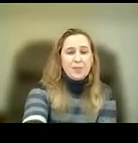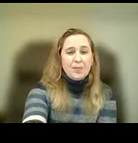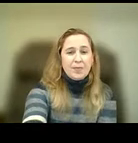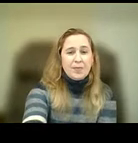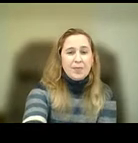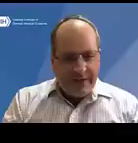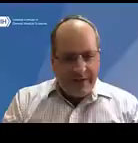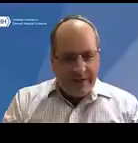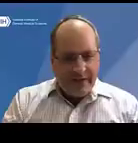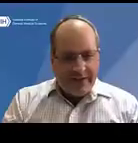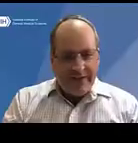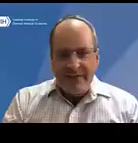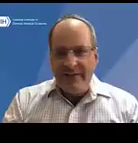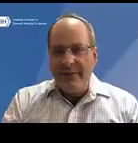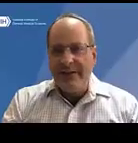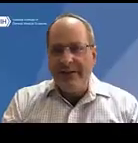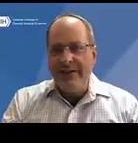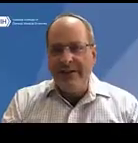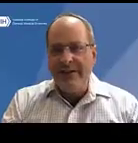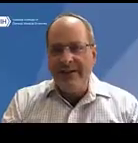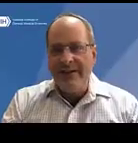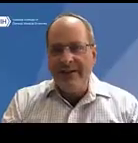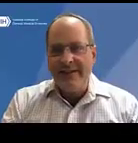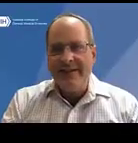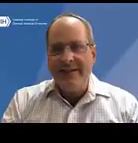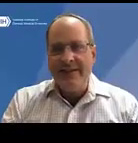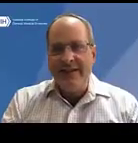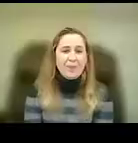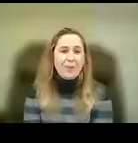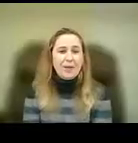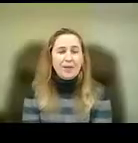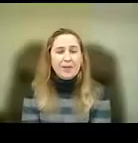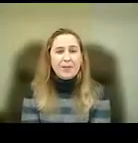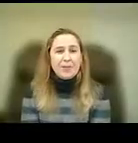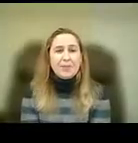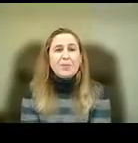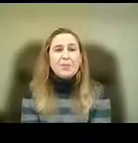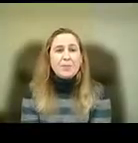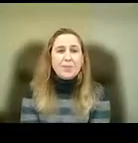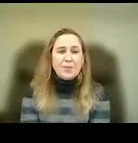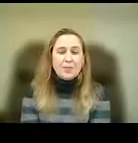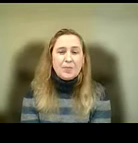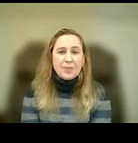so if you could name yourself that would be great. Jon Lorsch: Okay.